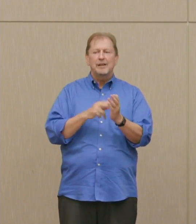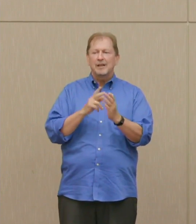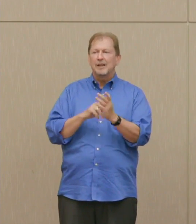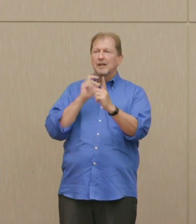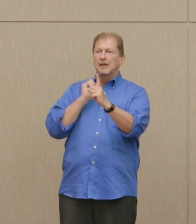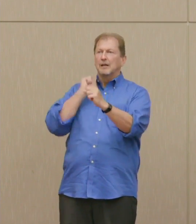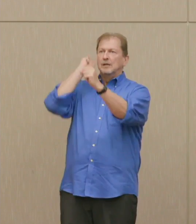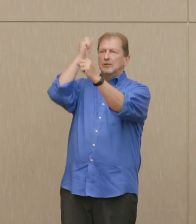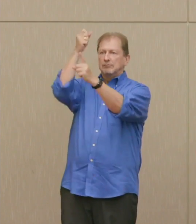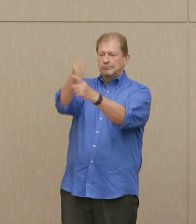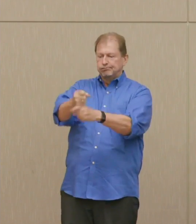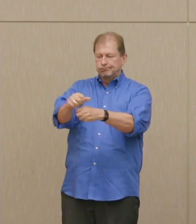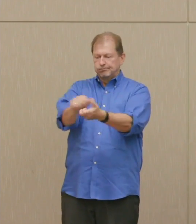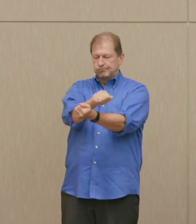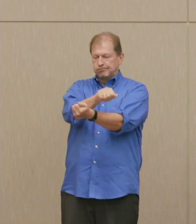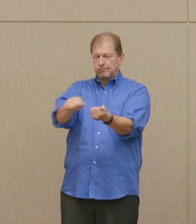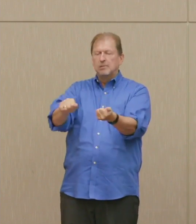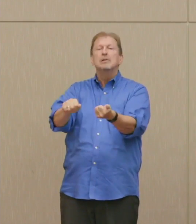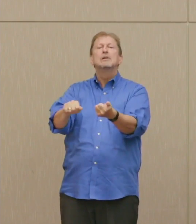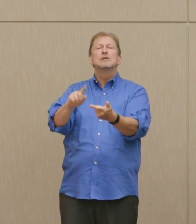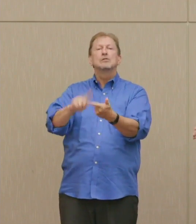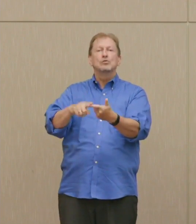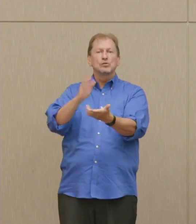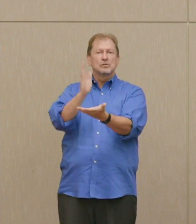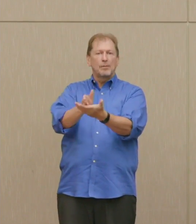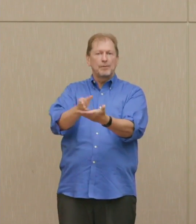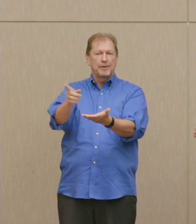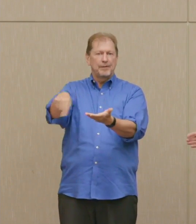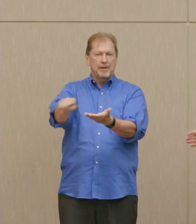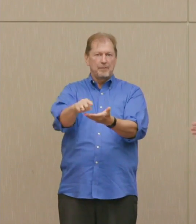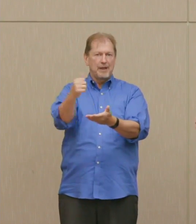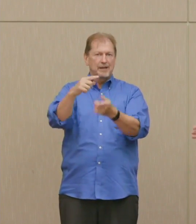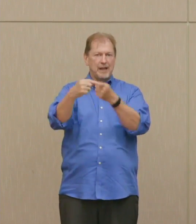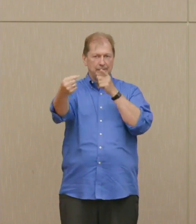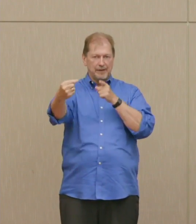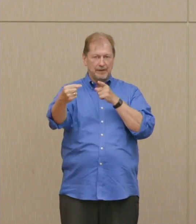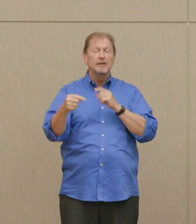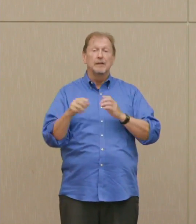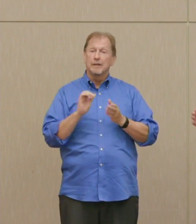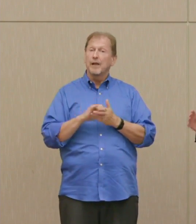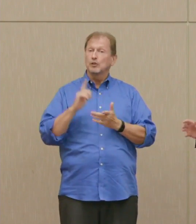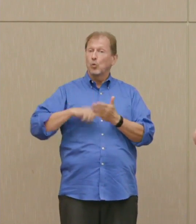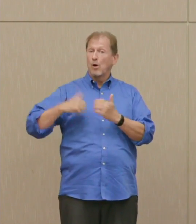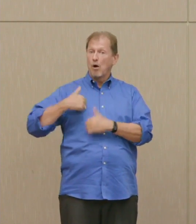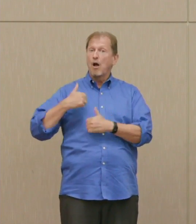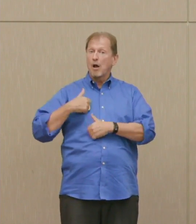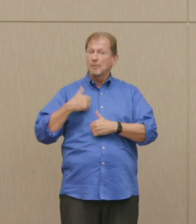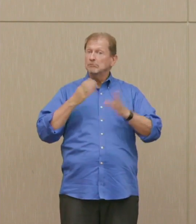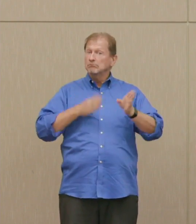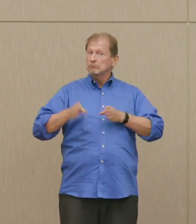against a major adversary, aimed not just at limited conflict on the battlefield, but